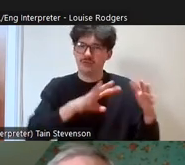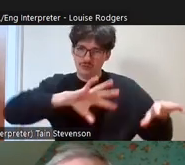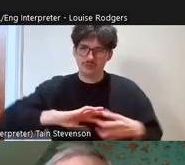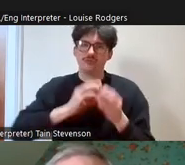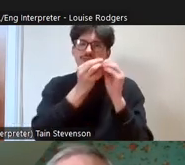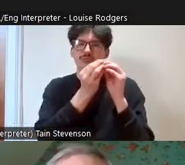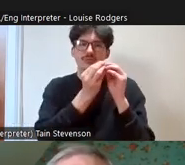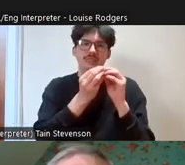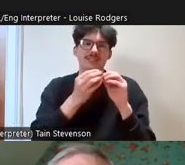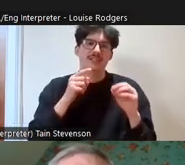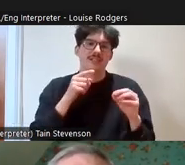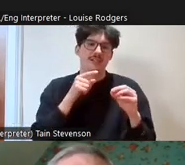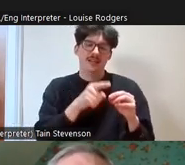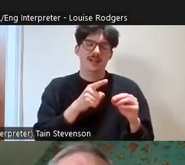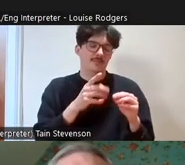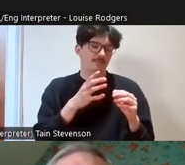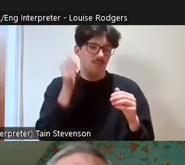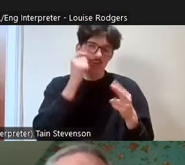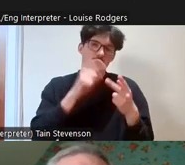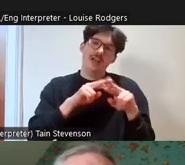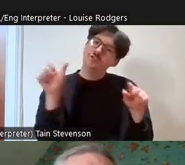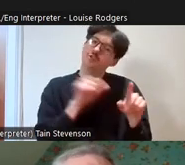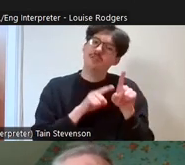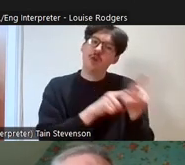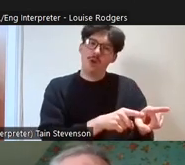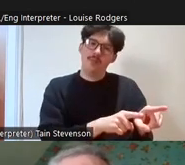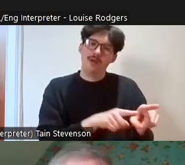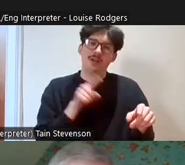you know, definitely worth following up and in terms of umbrella organisations,